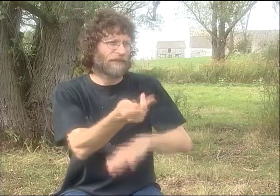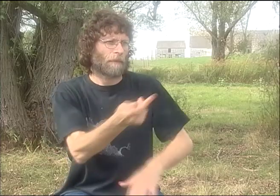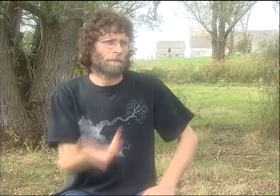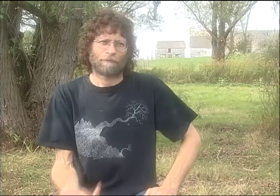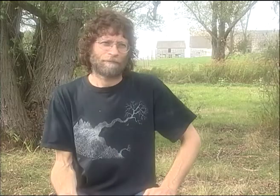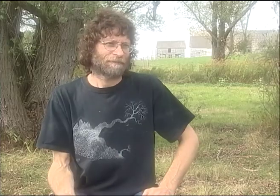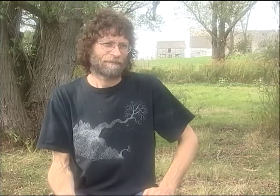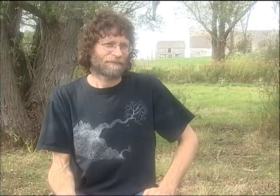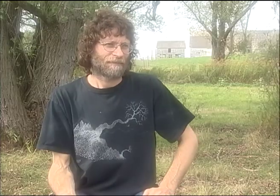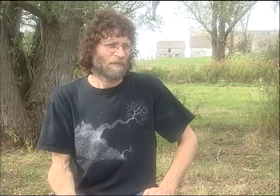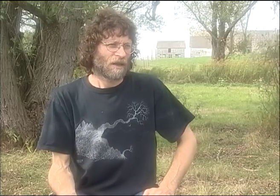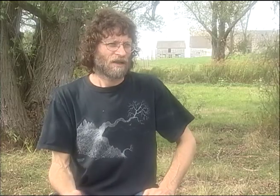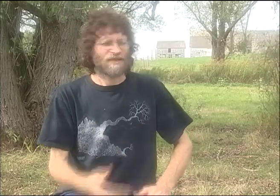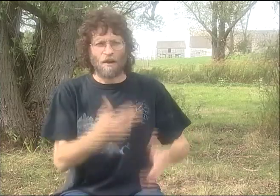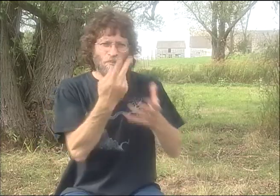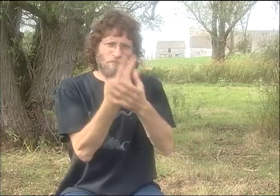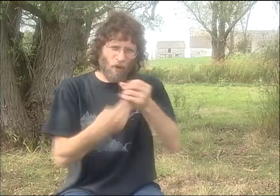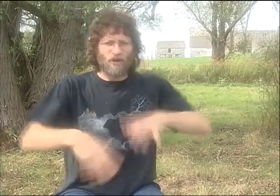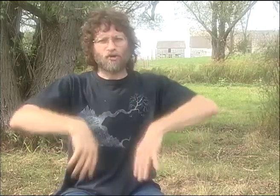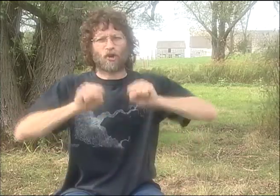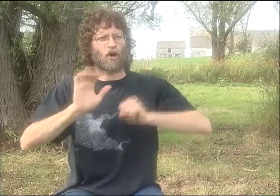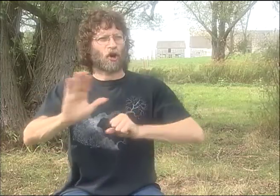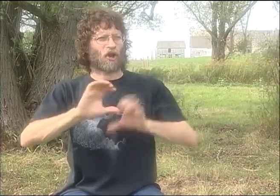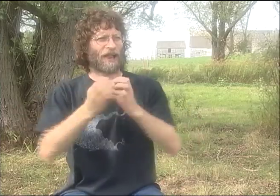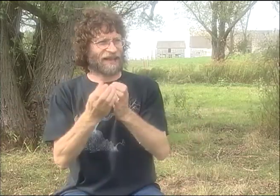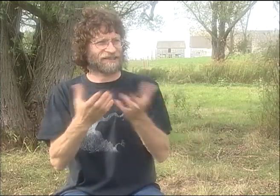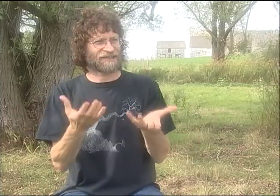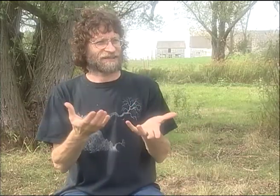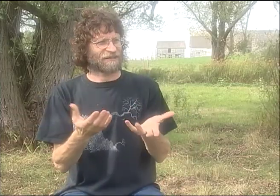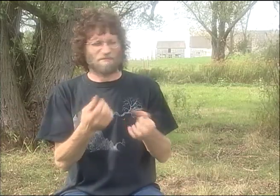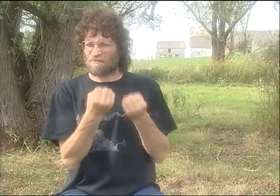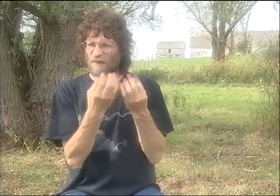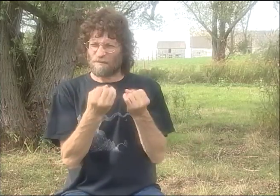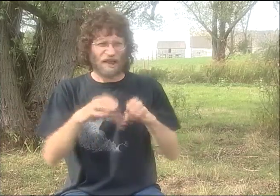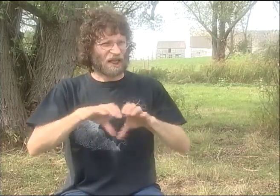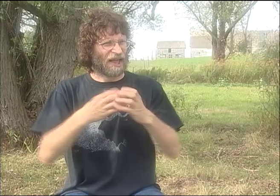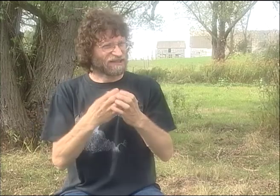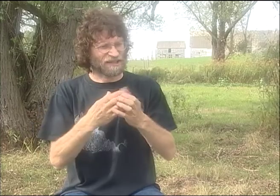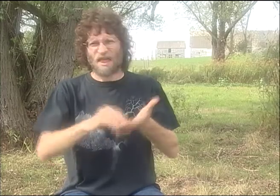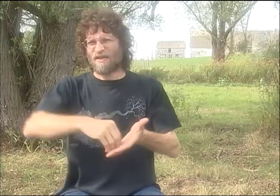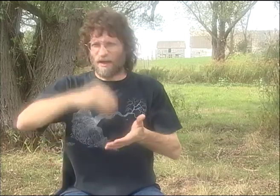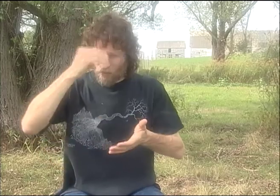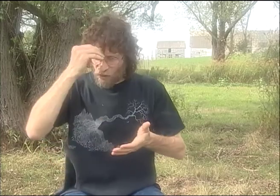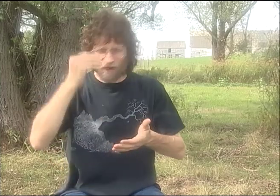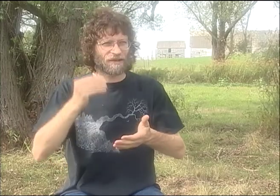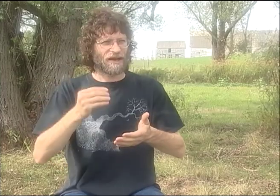AND STEFA WAS AMAZING. SHE HAD A BIG INFLUENCE ON DEBBIE AND PETER.